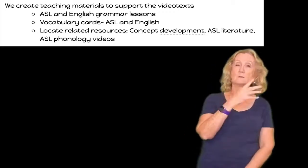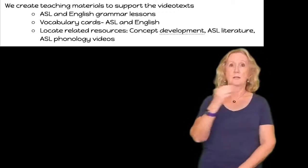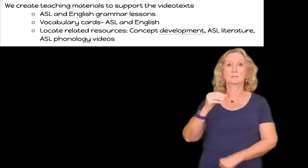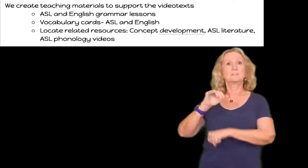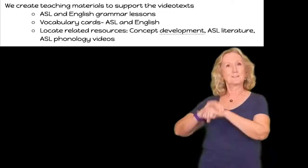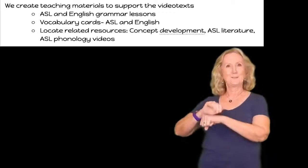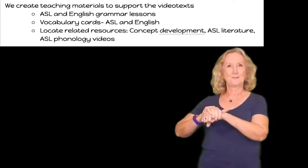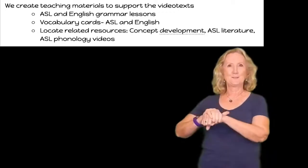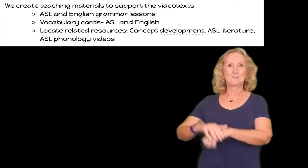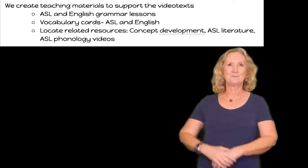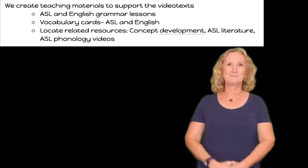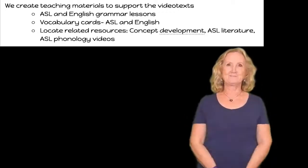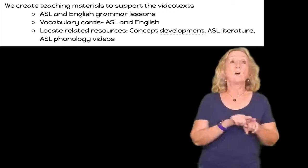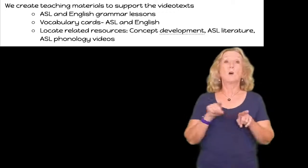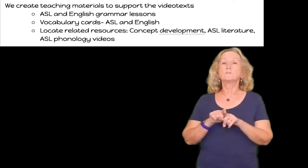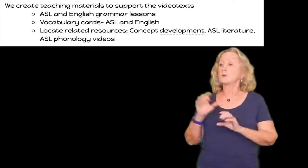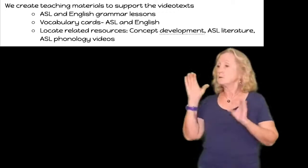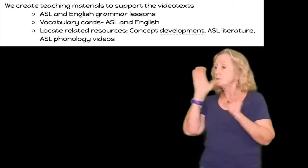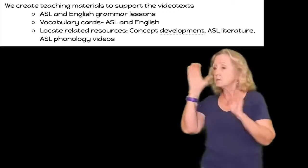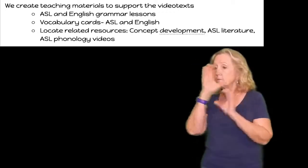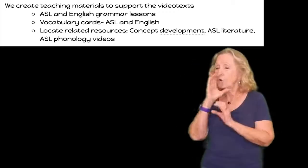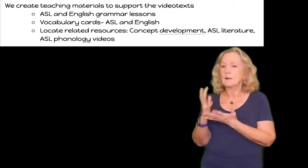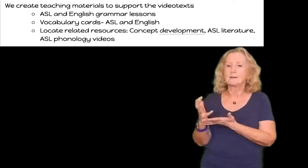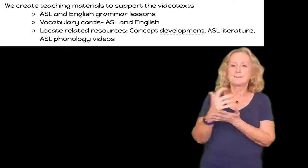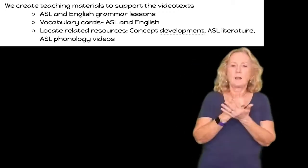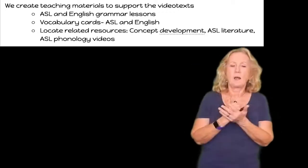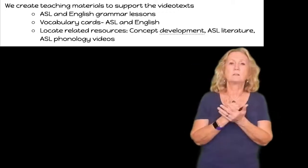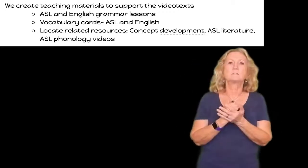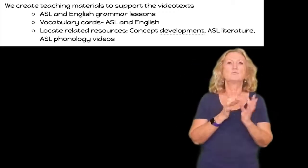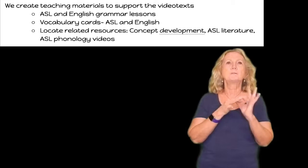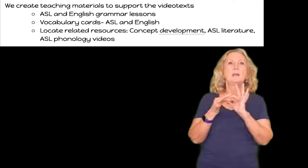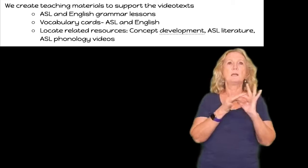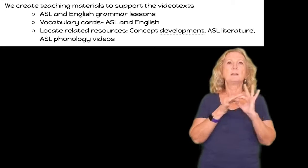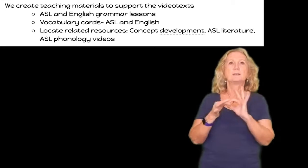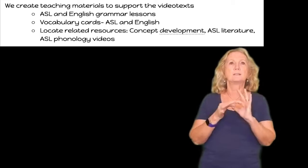and english and we locate related